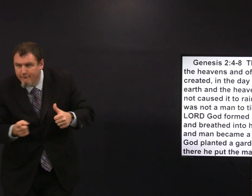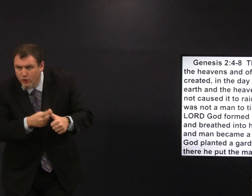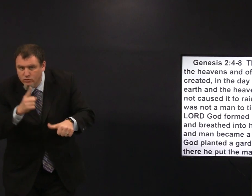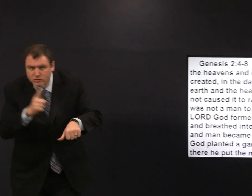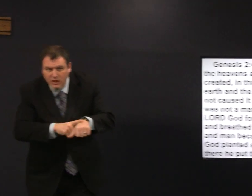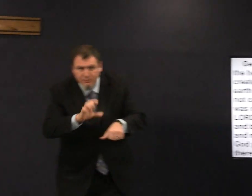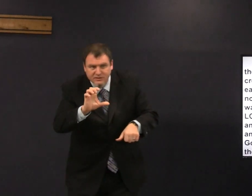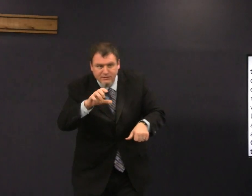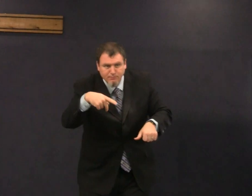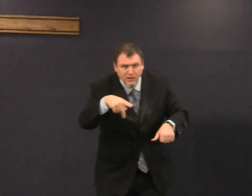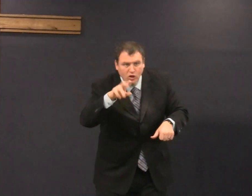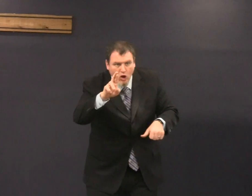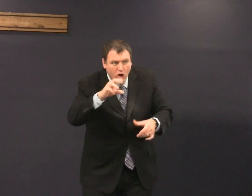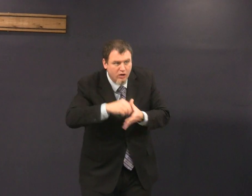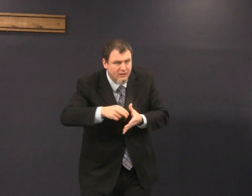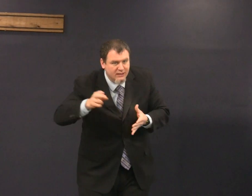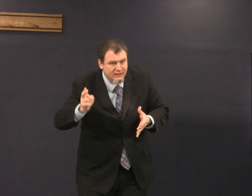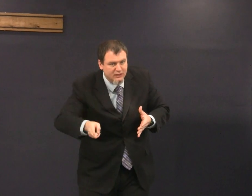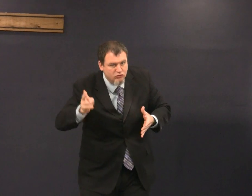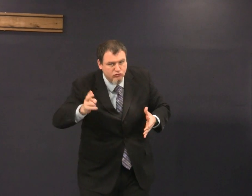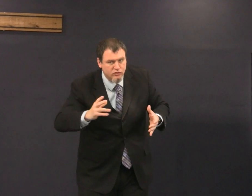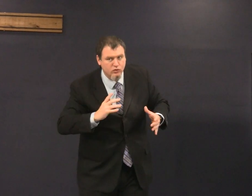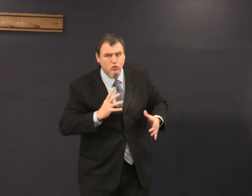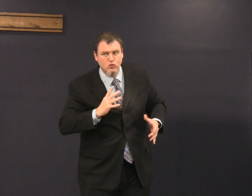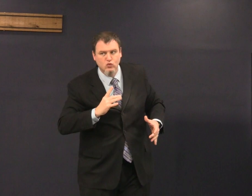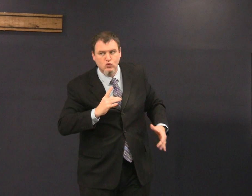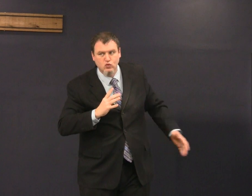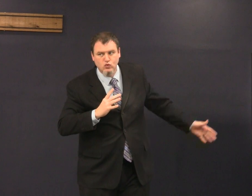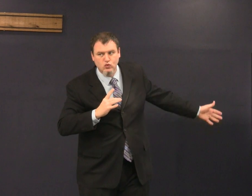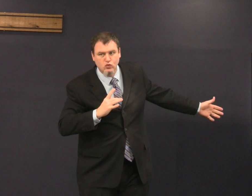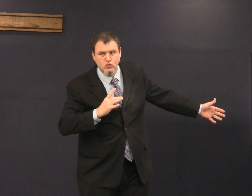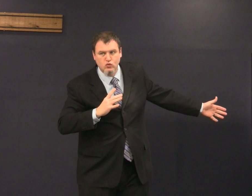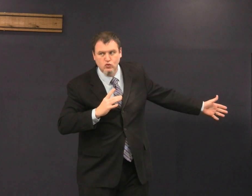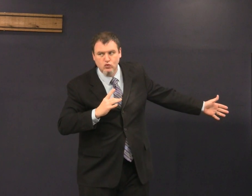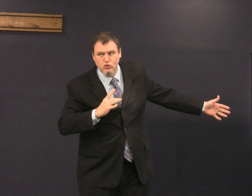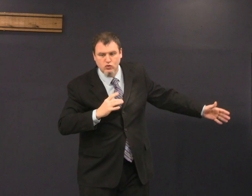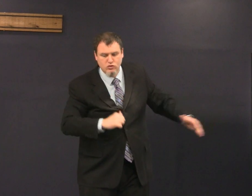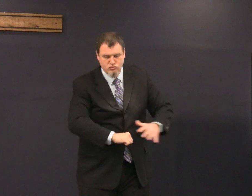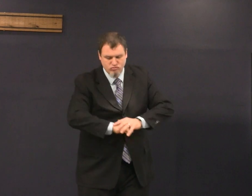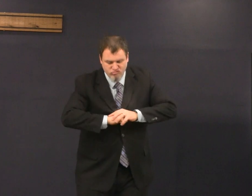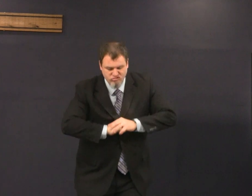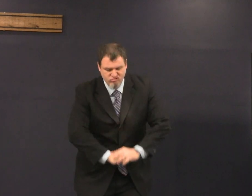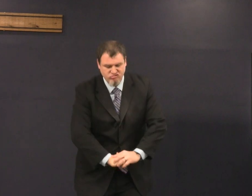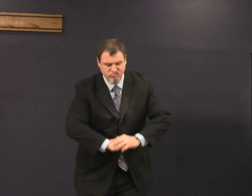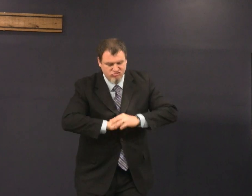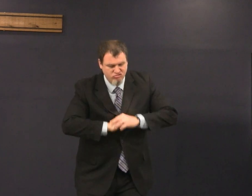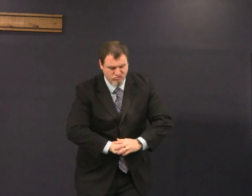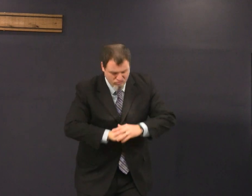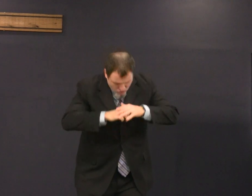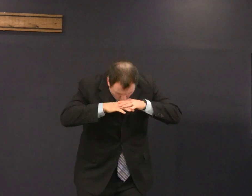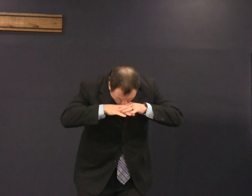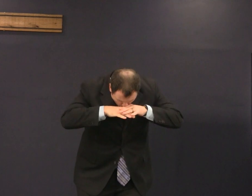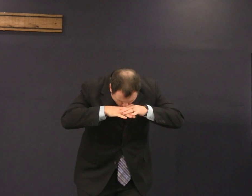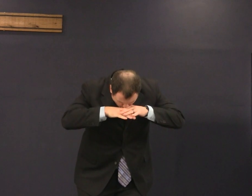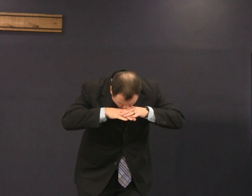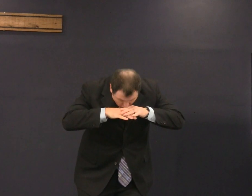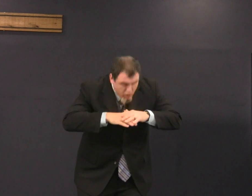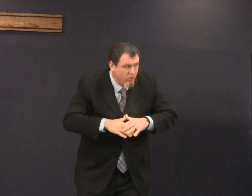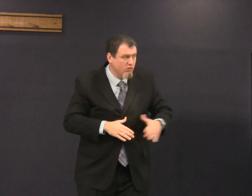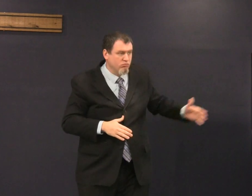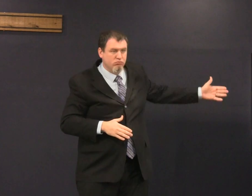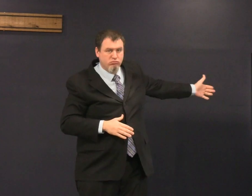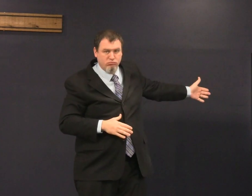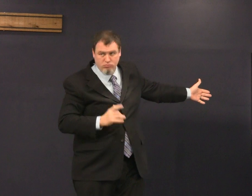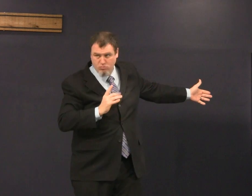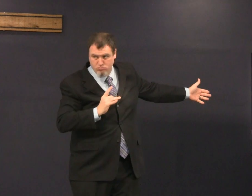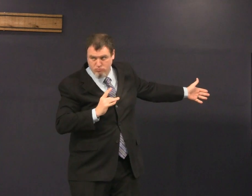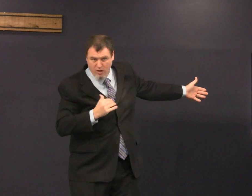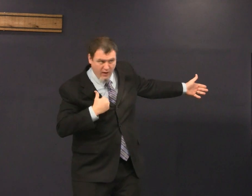now the first time CPR ever used in history is right here chest compressions right here